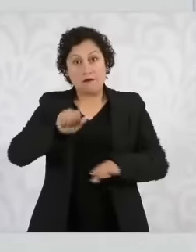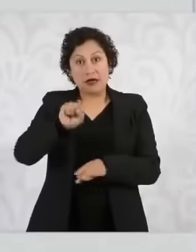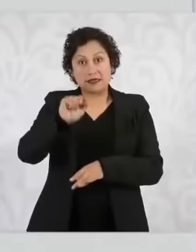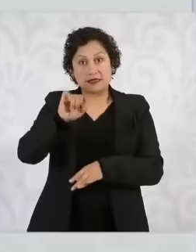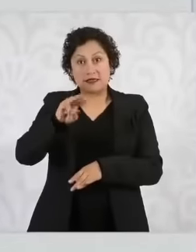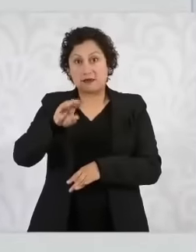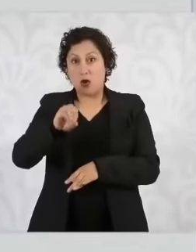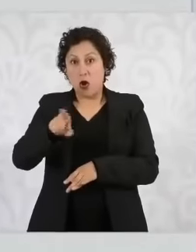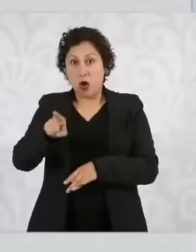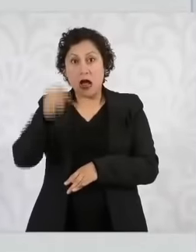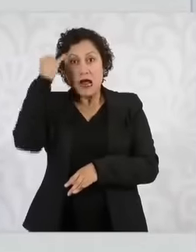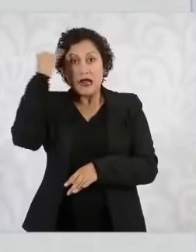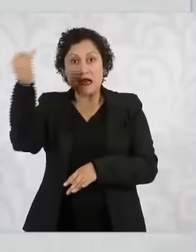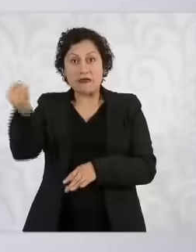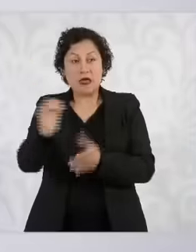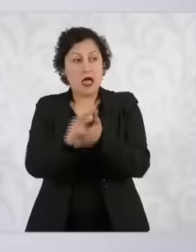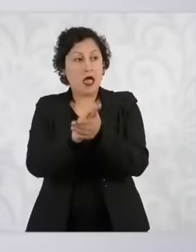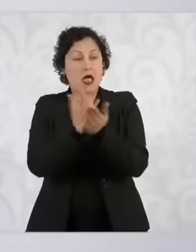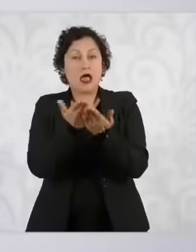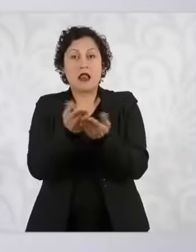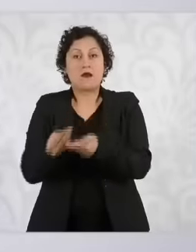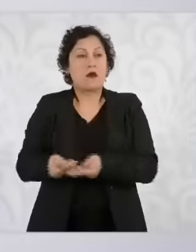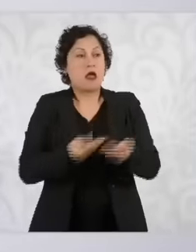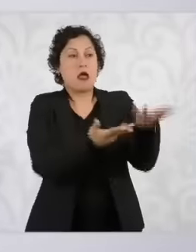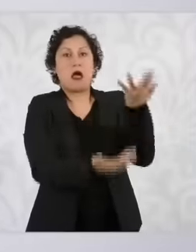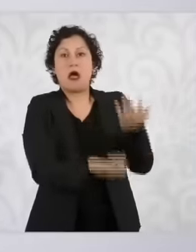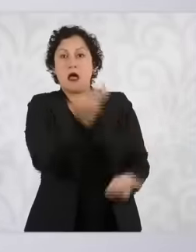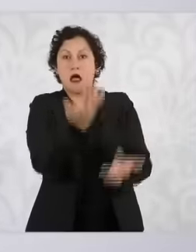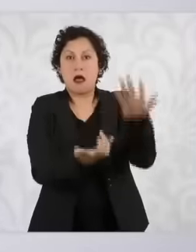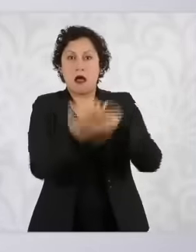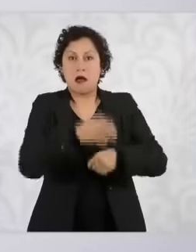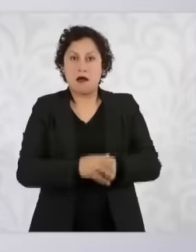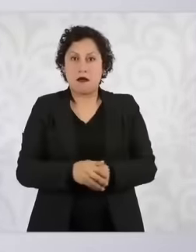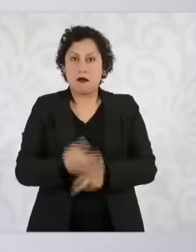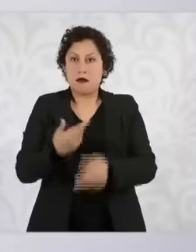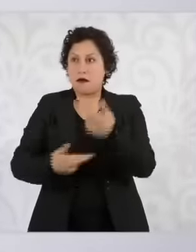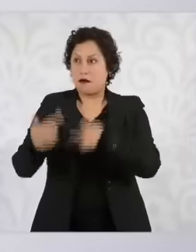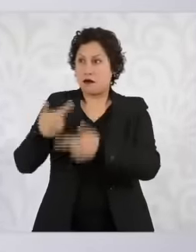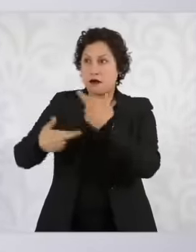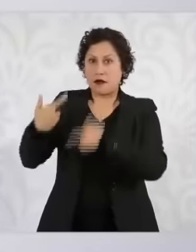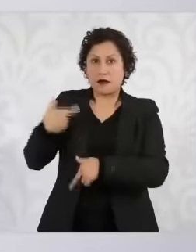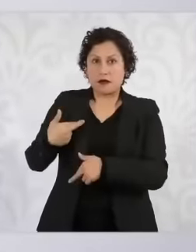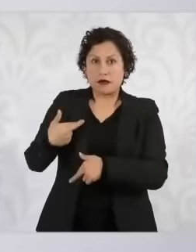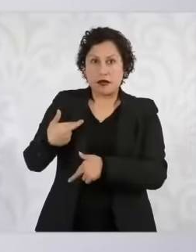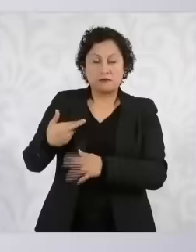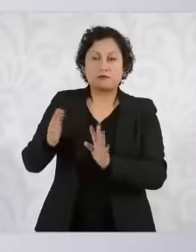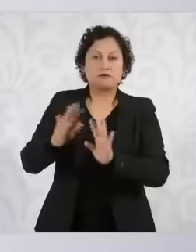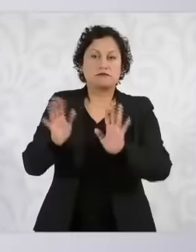books well not to return because here fortunately Only at the time of the